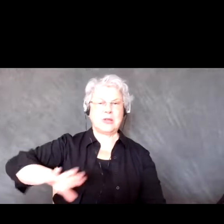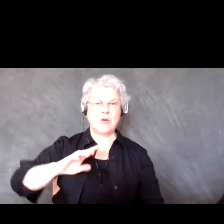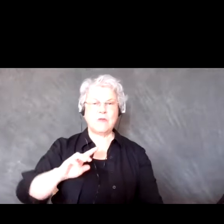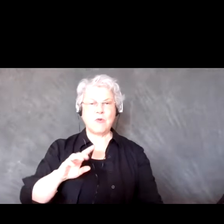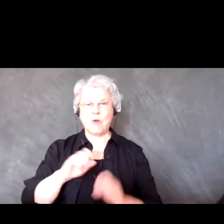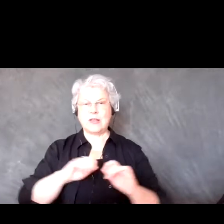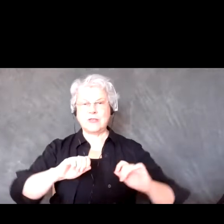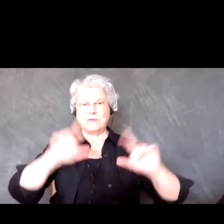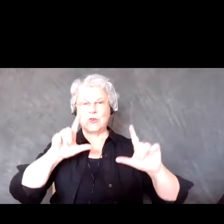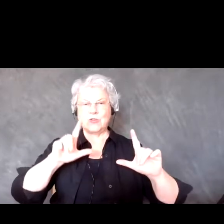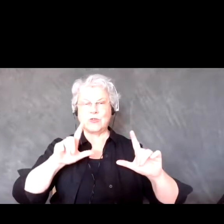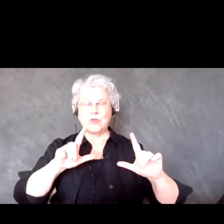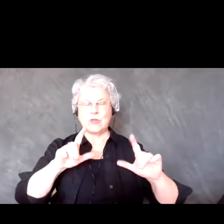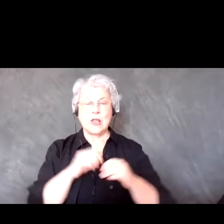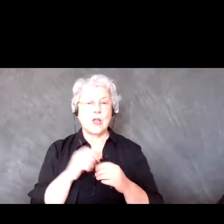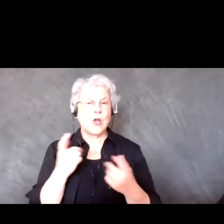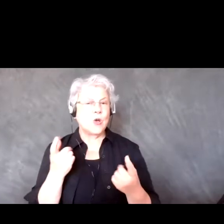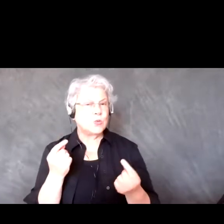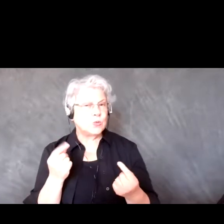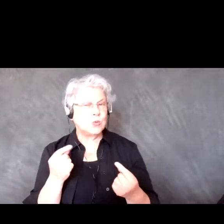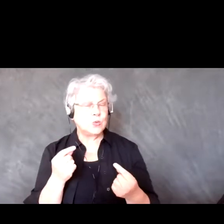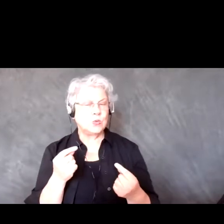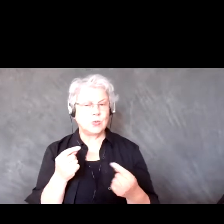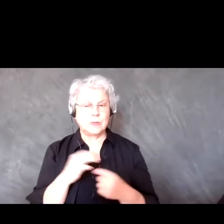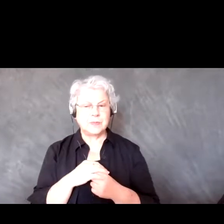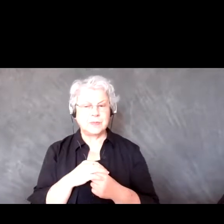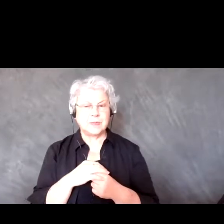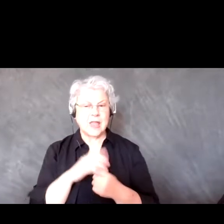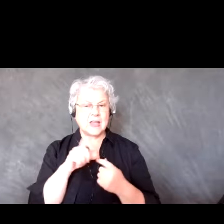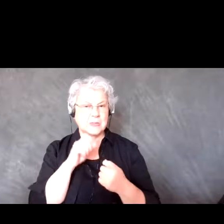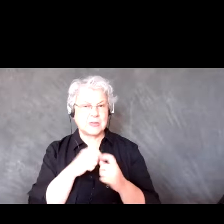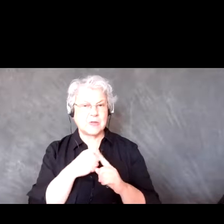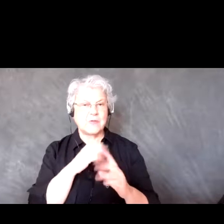One thing we have been doing and it's really specific from community to community, on